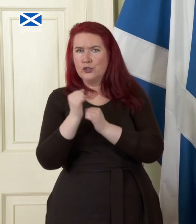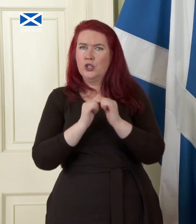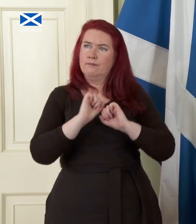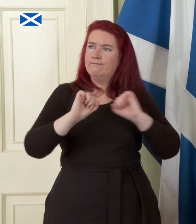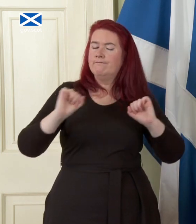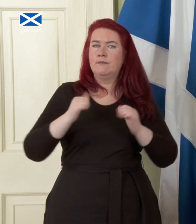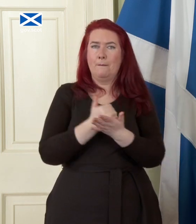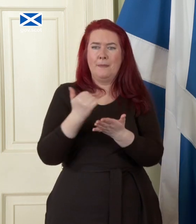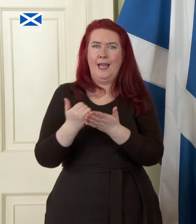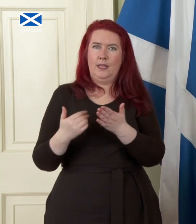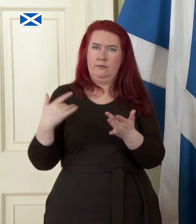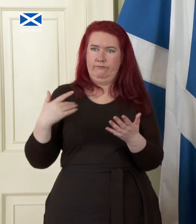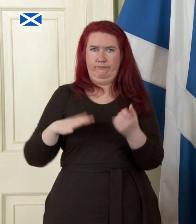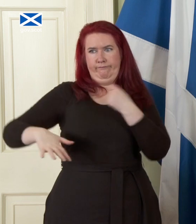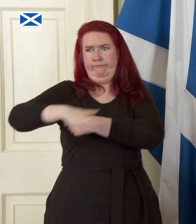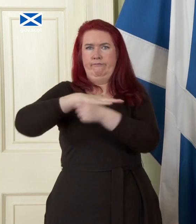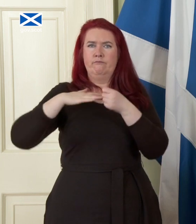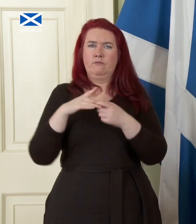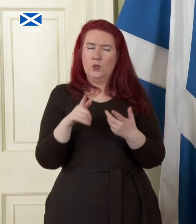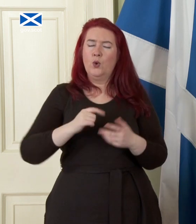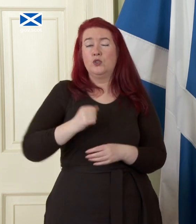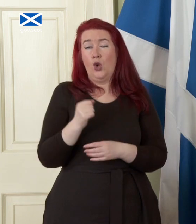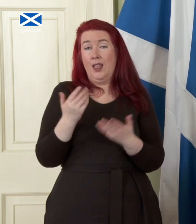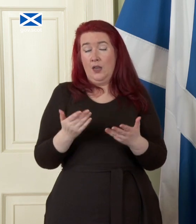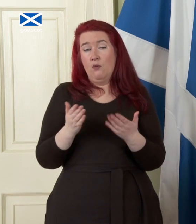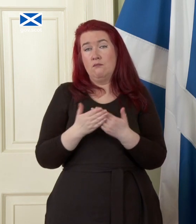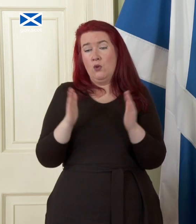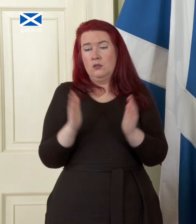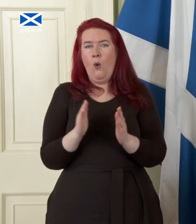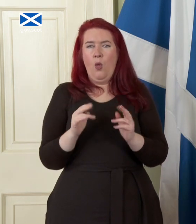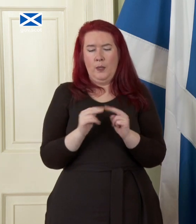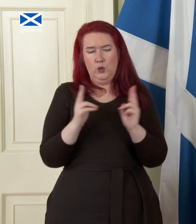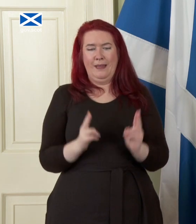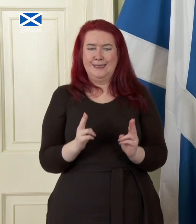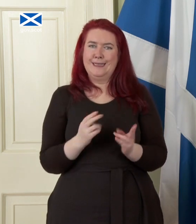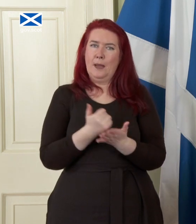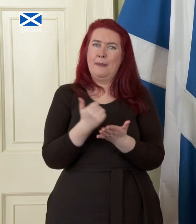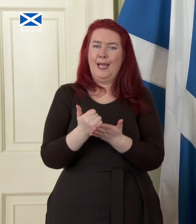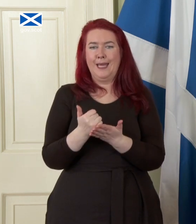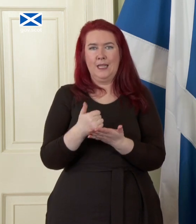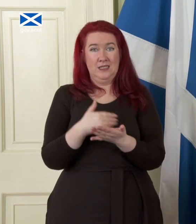that have happened so Scotland has a smaller domestic banking sector now than we did then